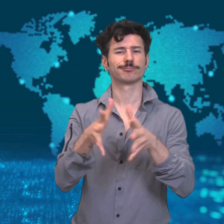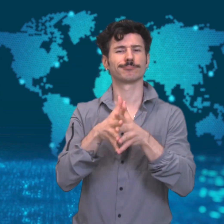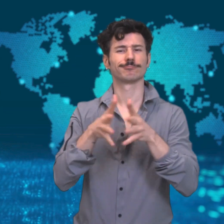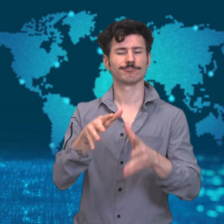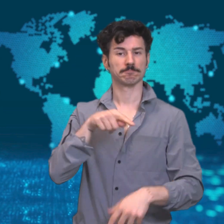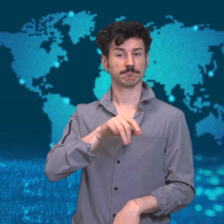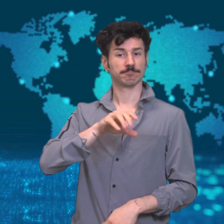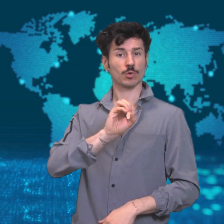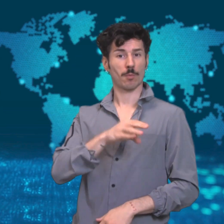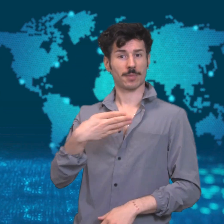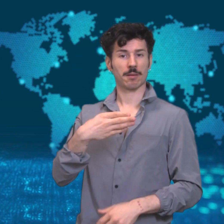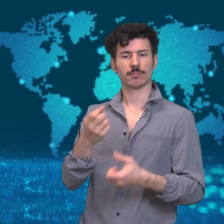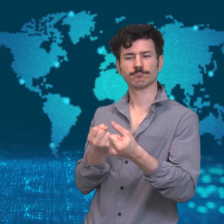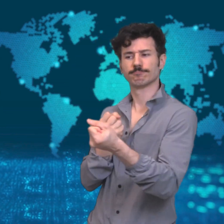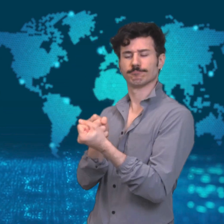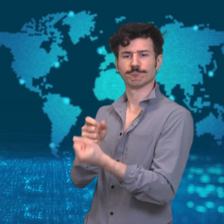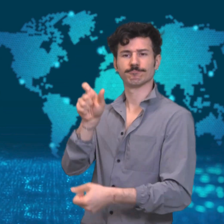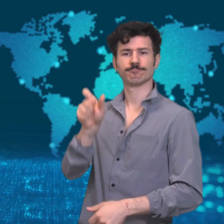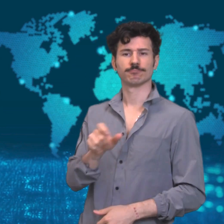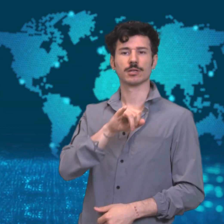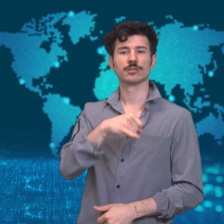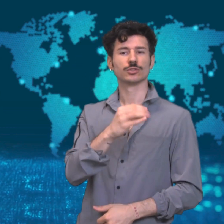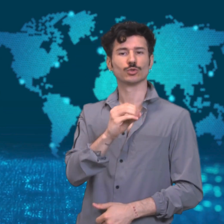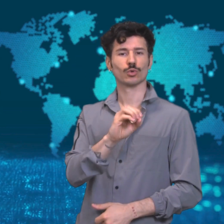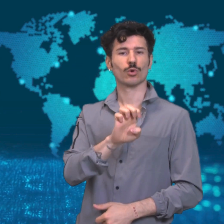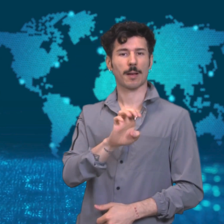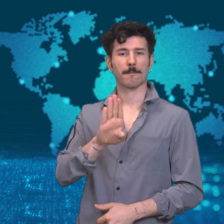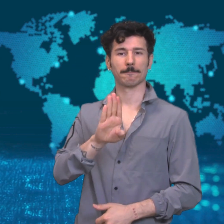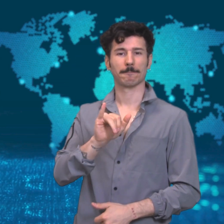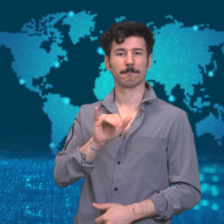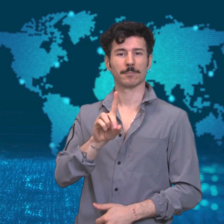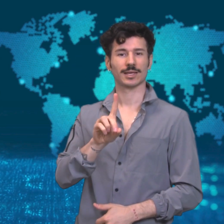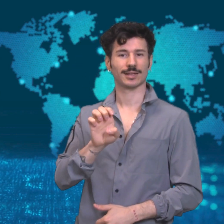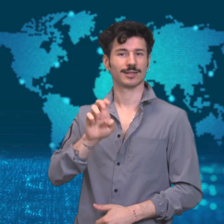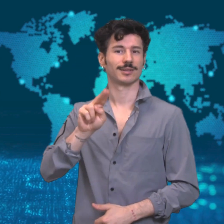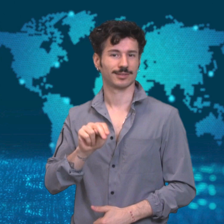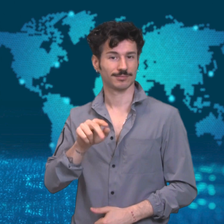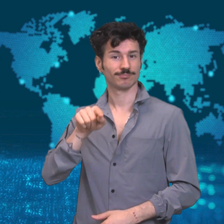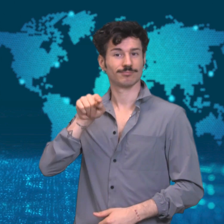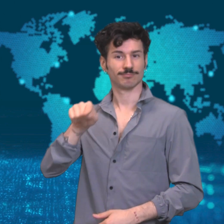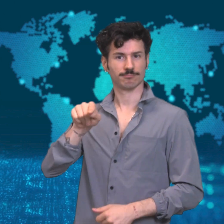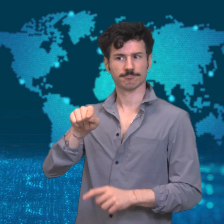announced via video last week that he was endorsing